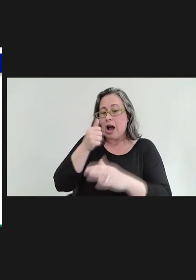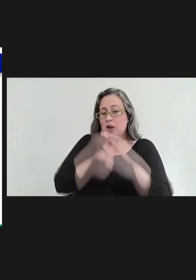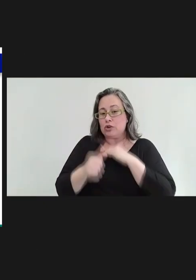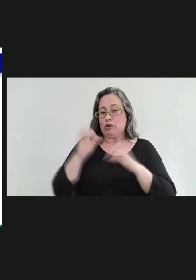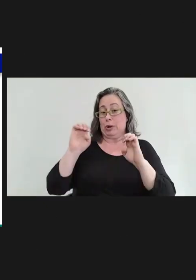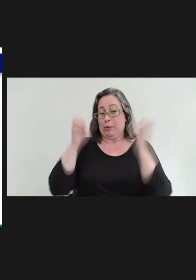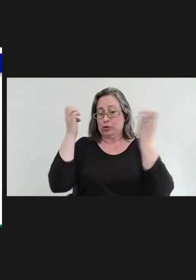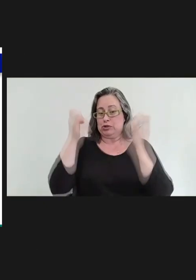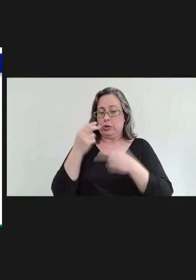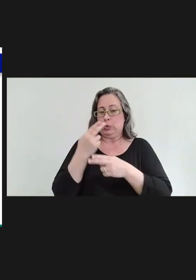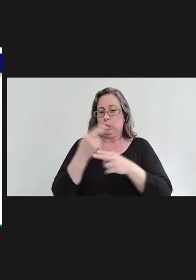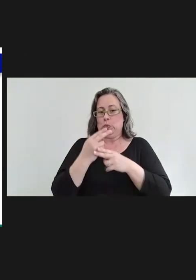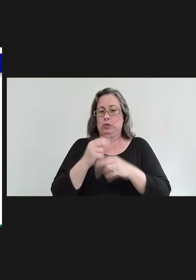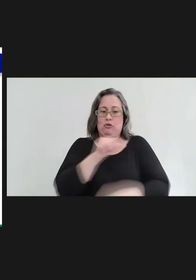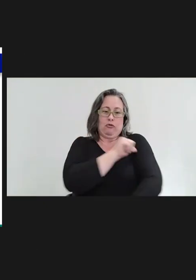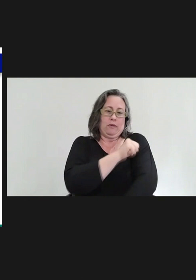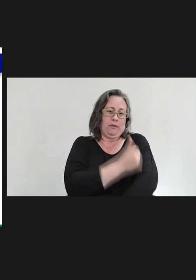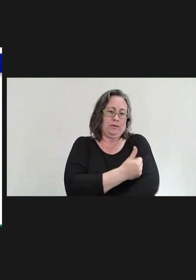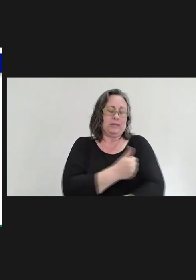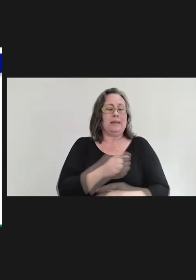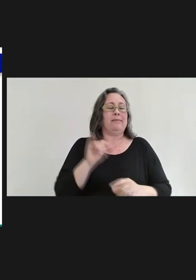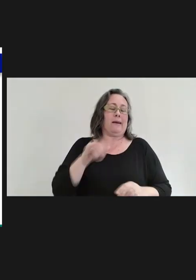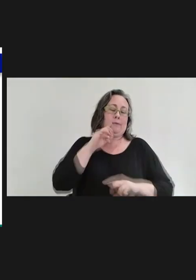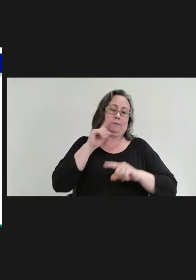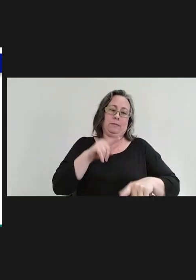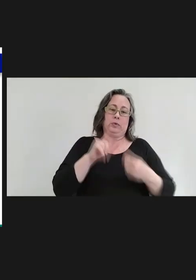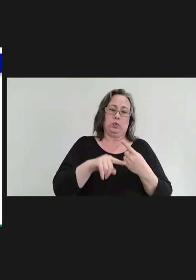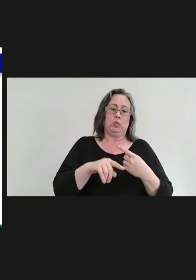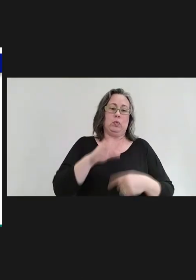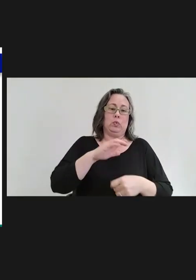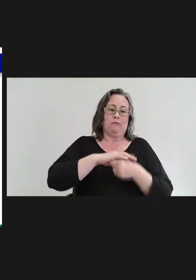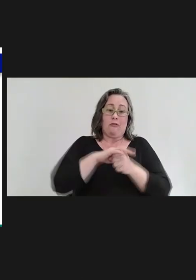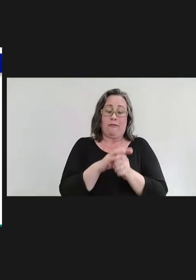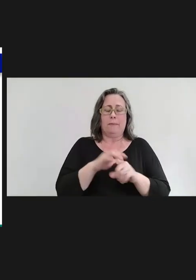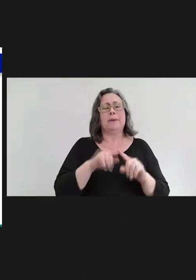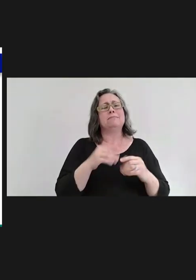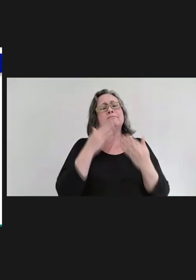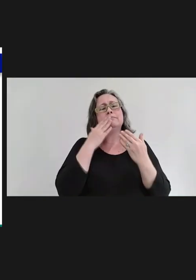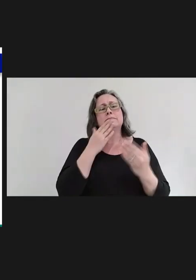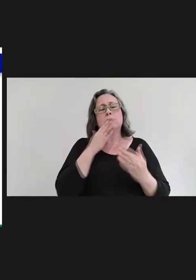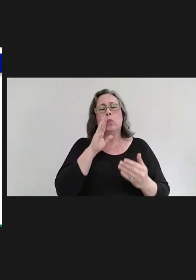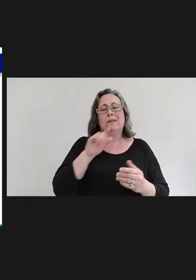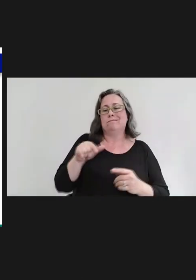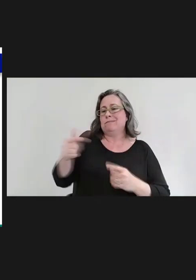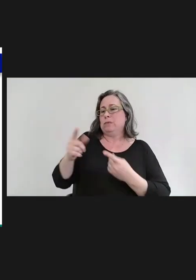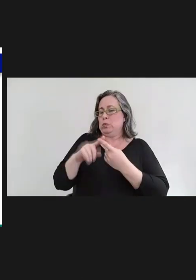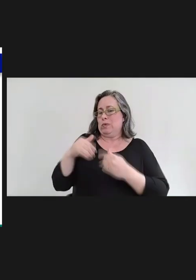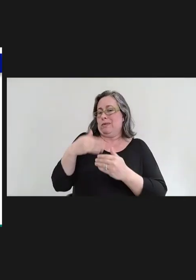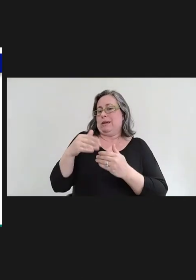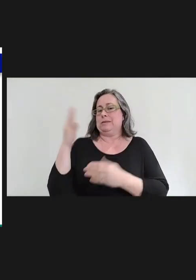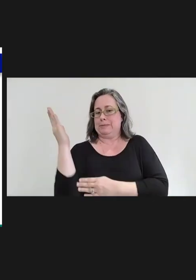COVID. So, I'll leave it at that. Thank you so much. And I'll turn it over to the next speaker.